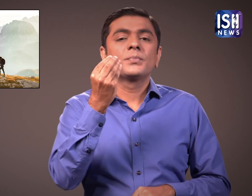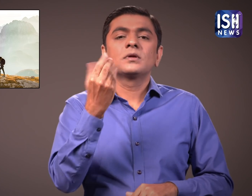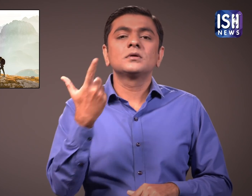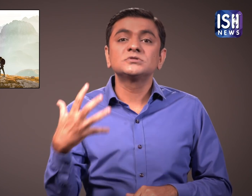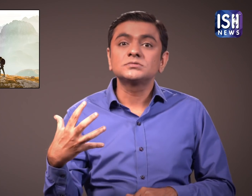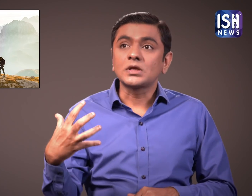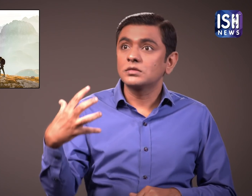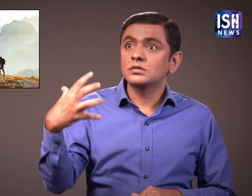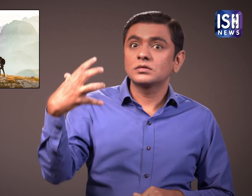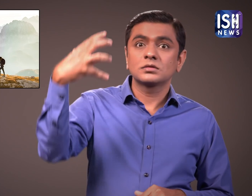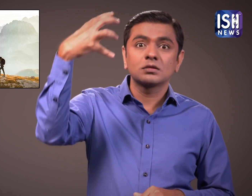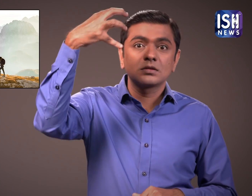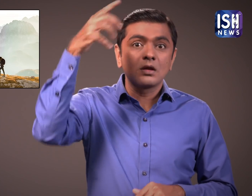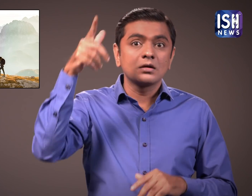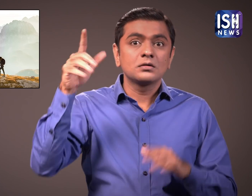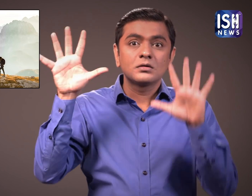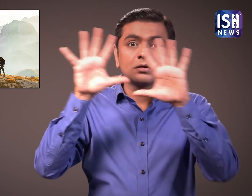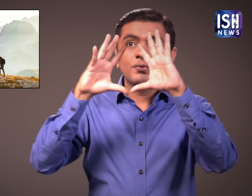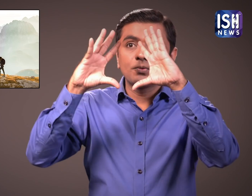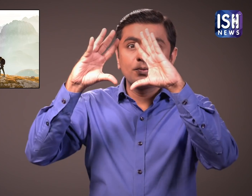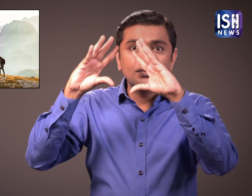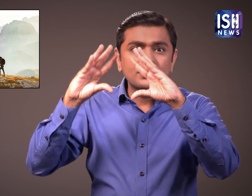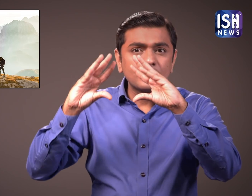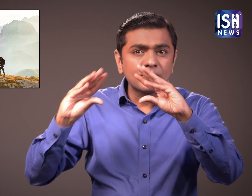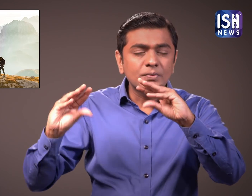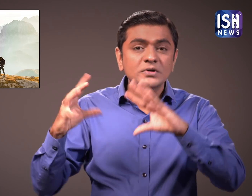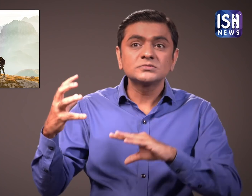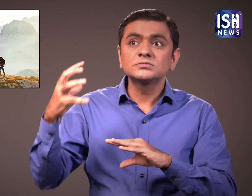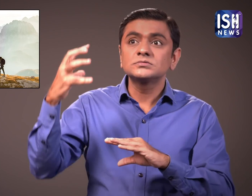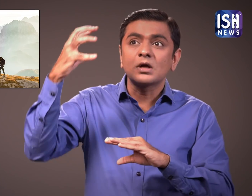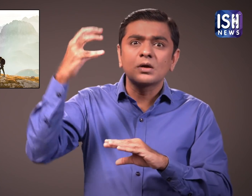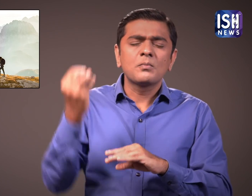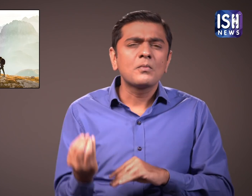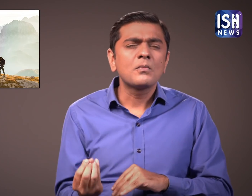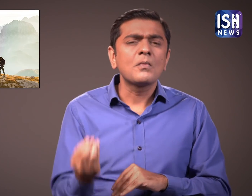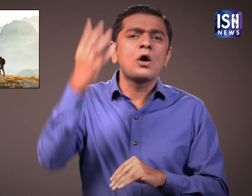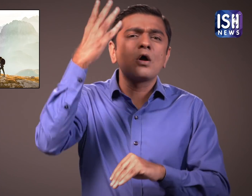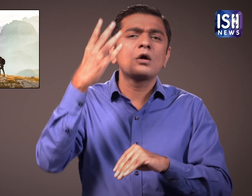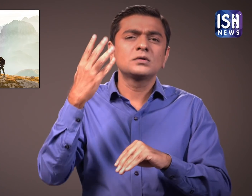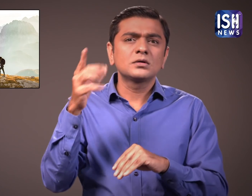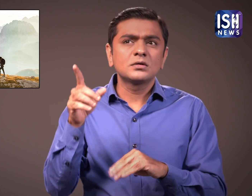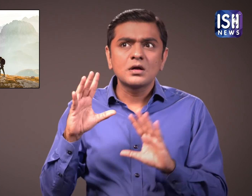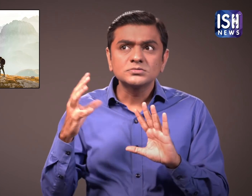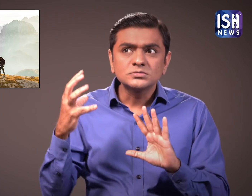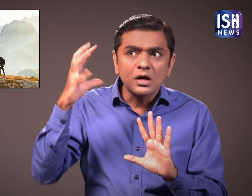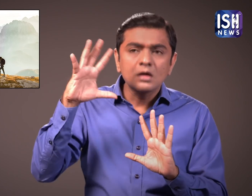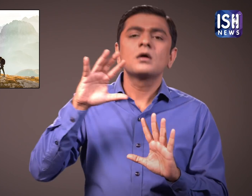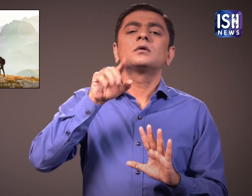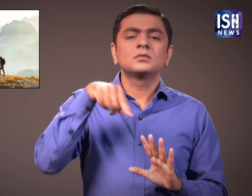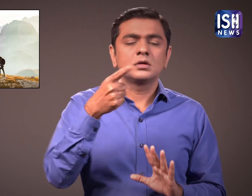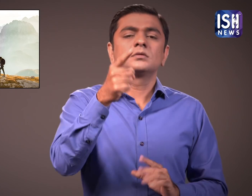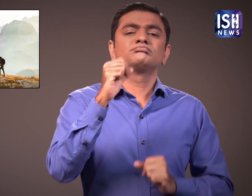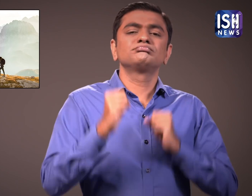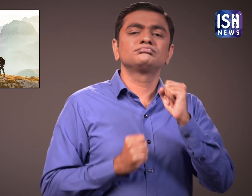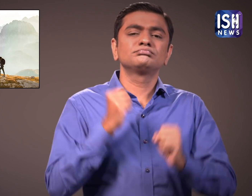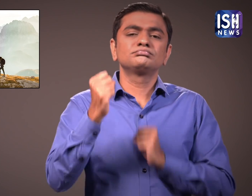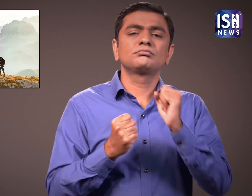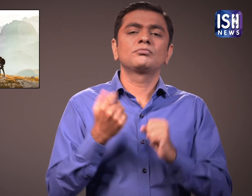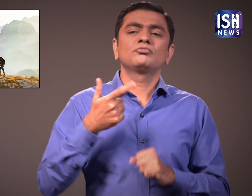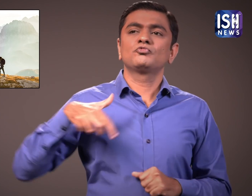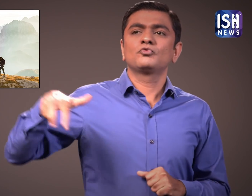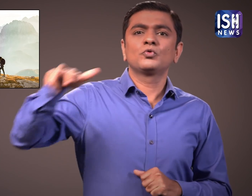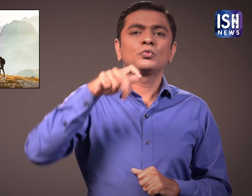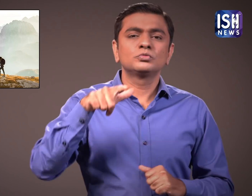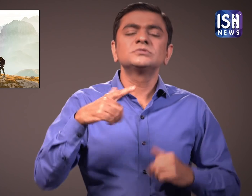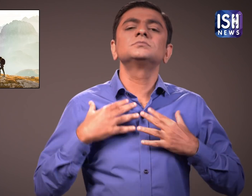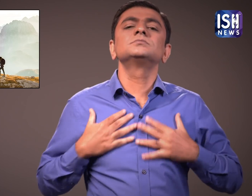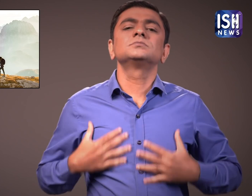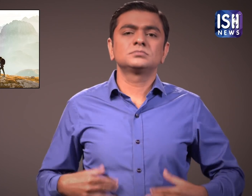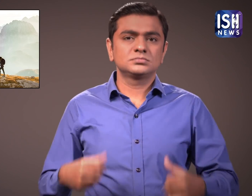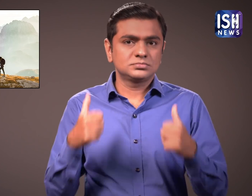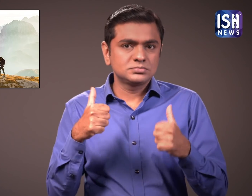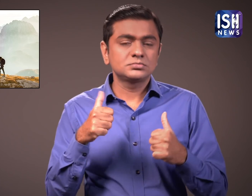It is better to go for a walk after the sun rises and the smog is less.